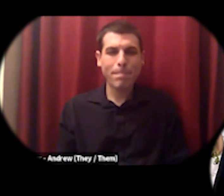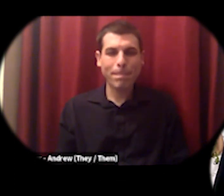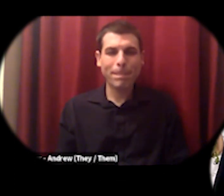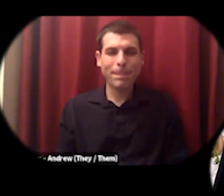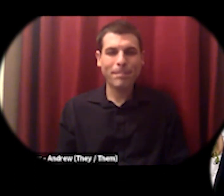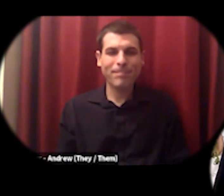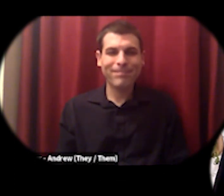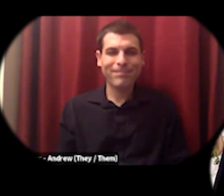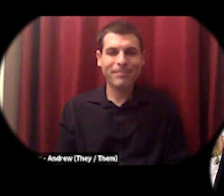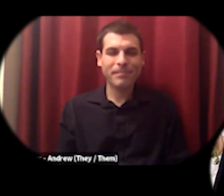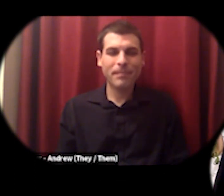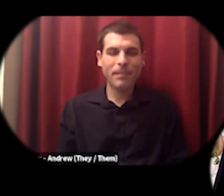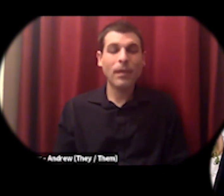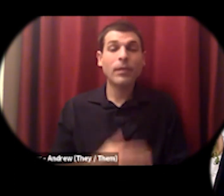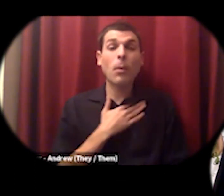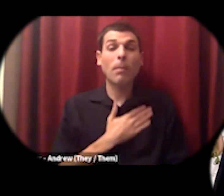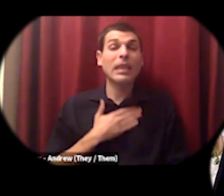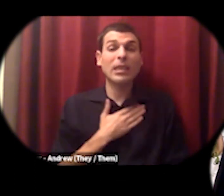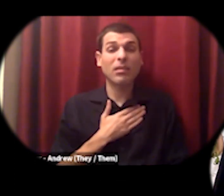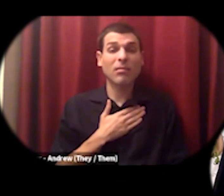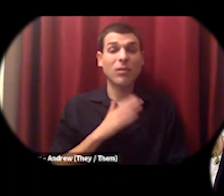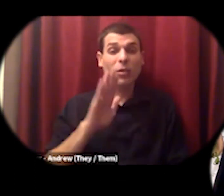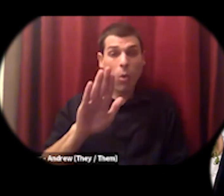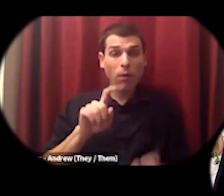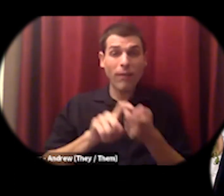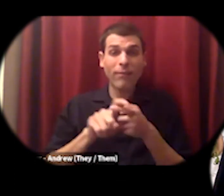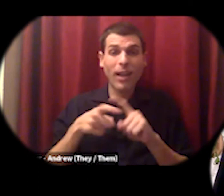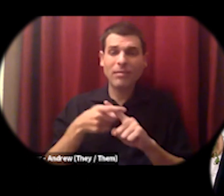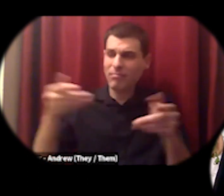and please folks tell your friends about more of these sessions that we'll do